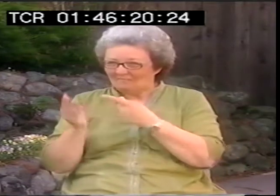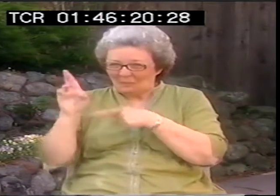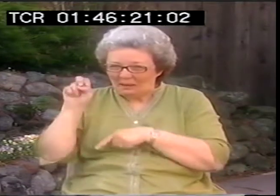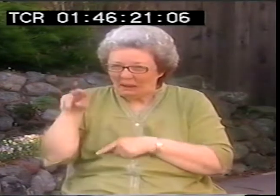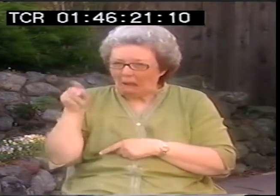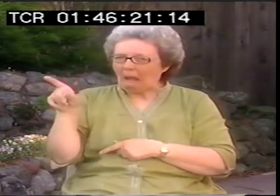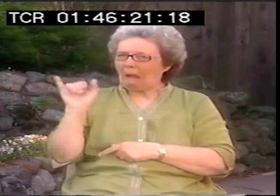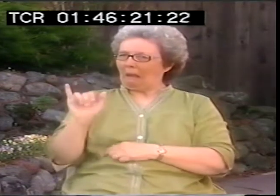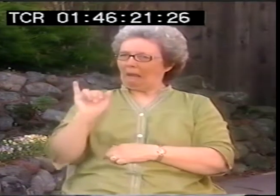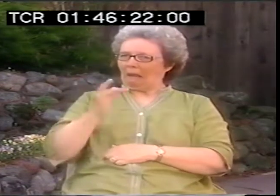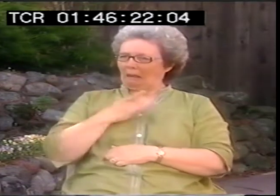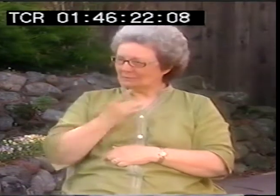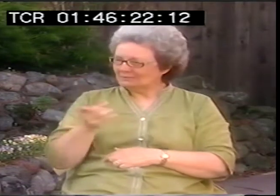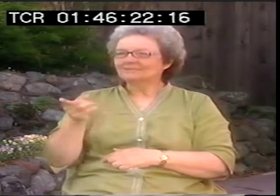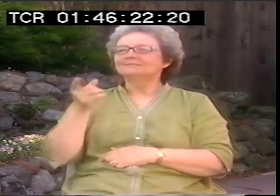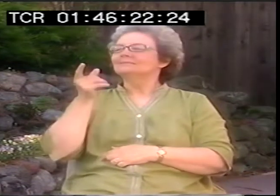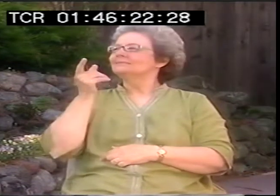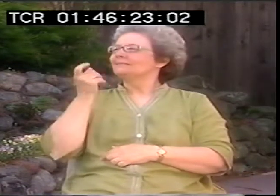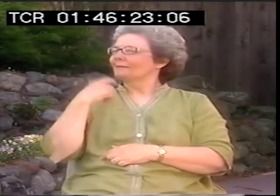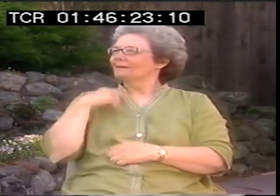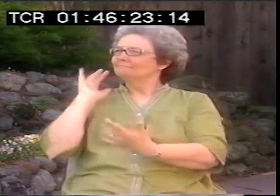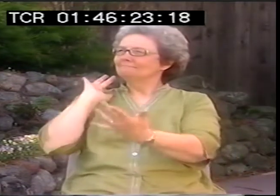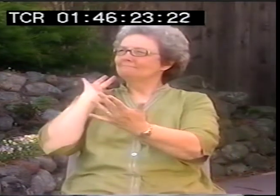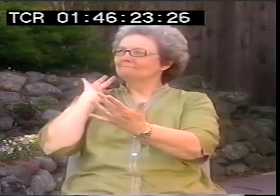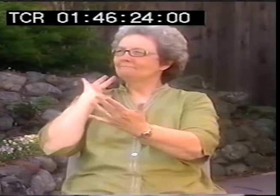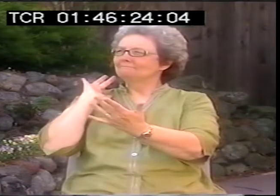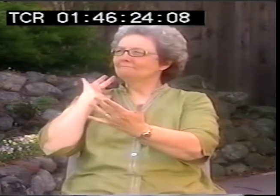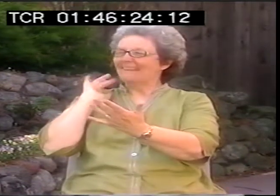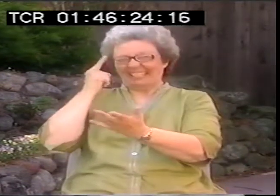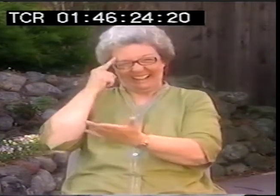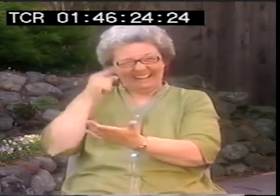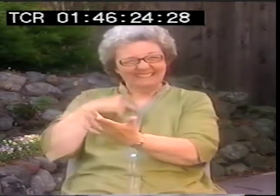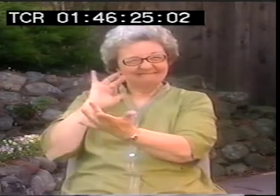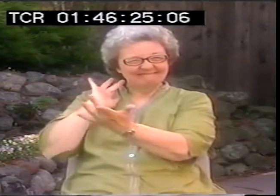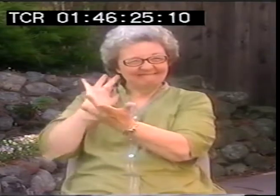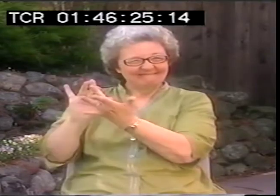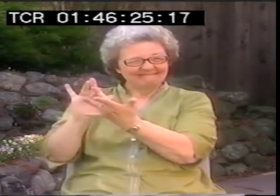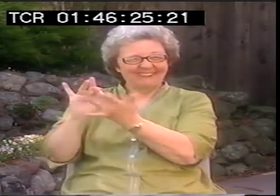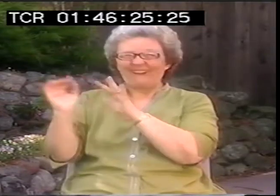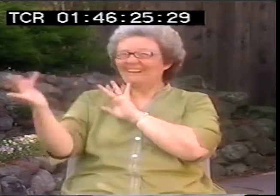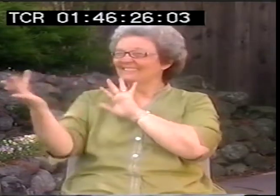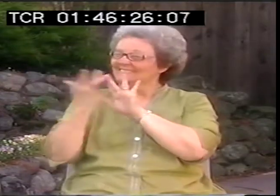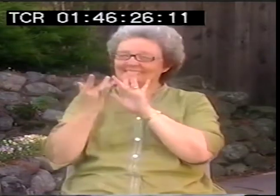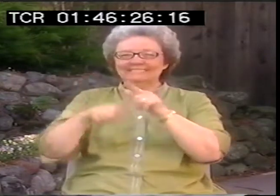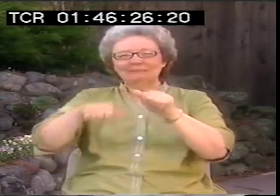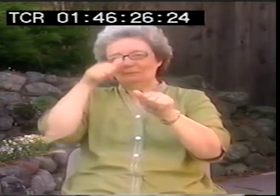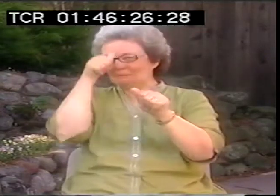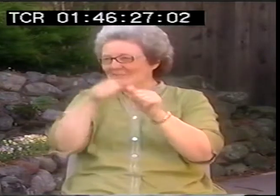was signing ASL poetry gave me this picture of Valli in an article. I thought, there's somebody else doing this not too far from here.